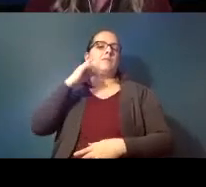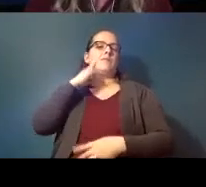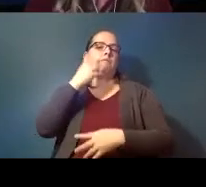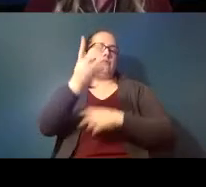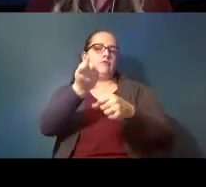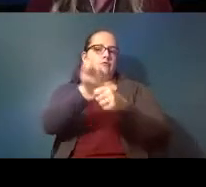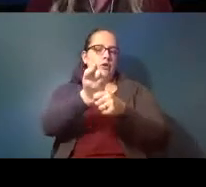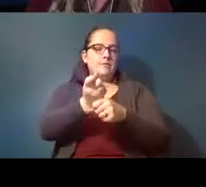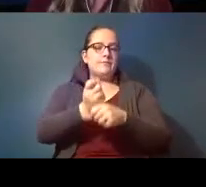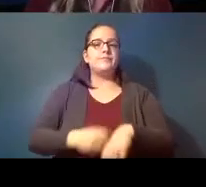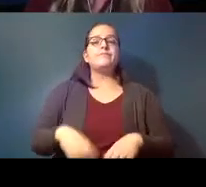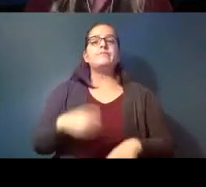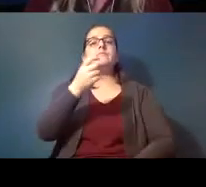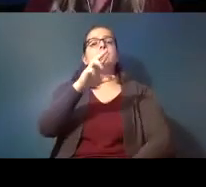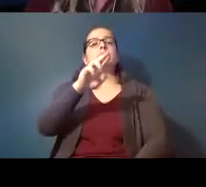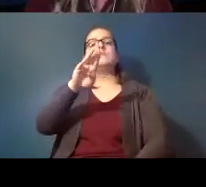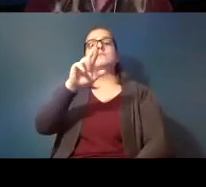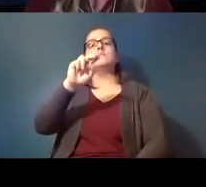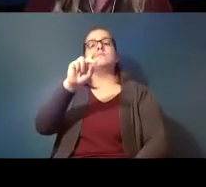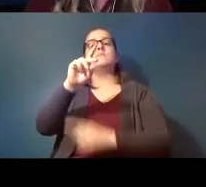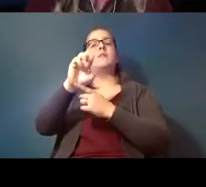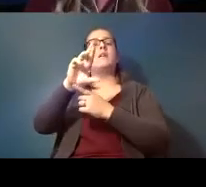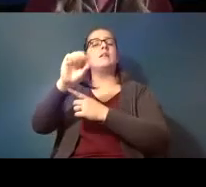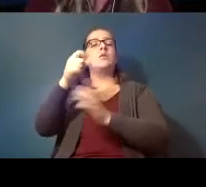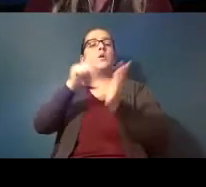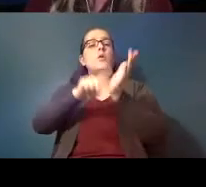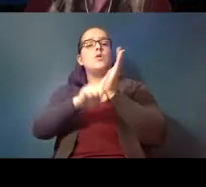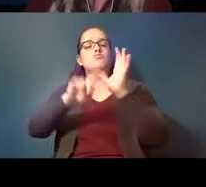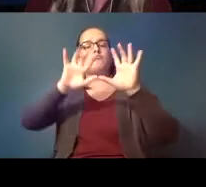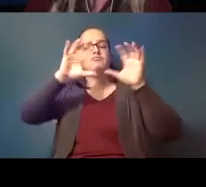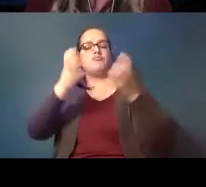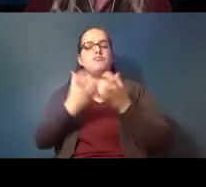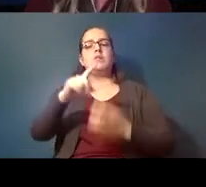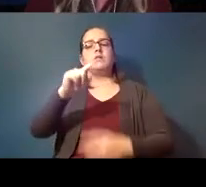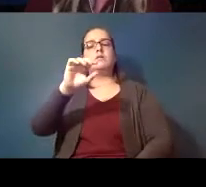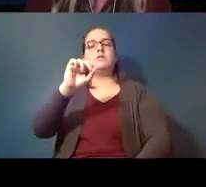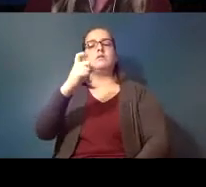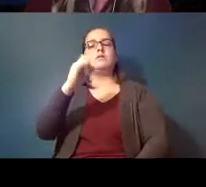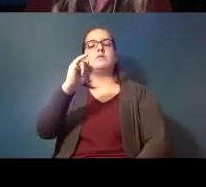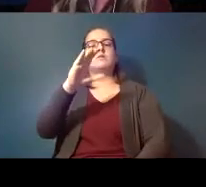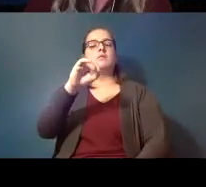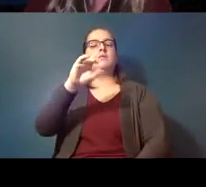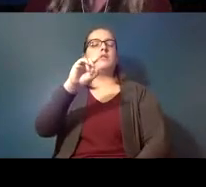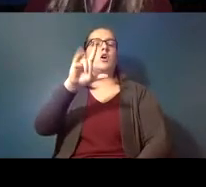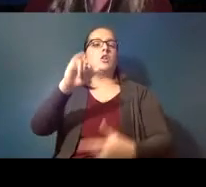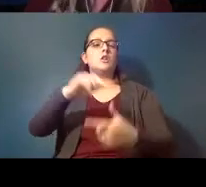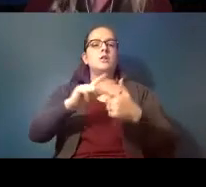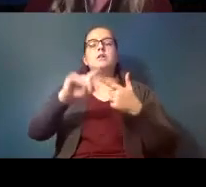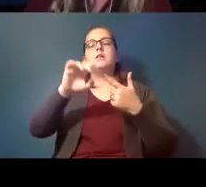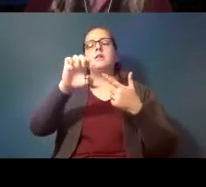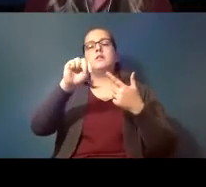dr brander's research encompasses the fields of toxicology endocrinology and ecology dr